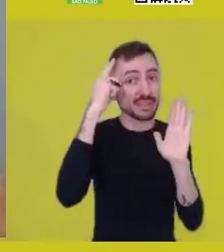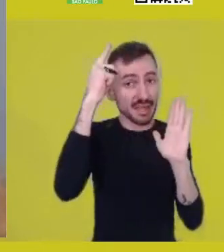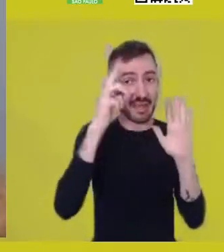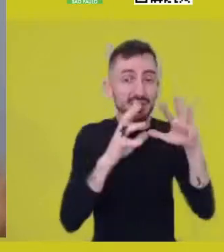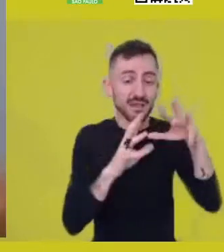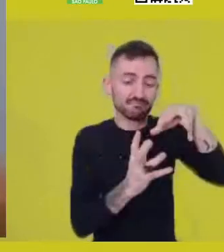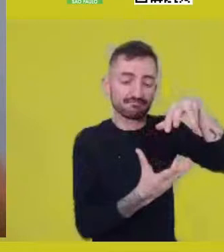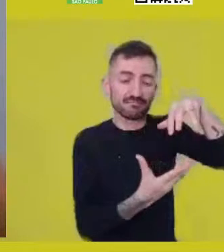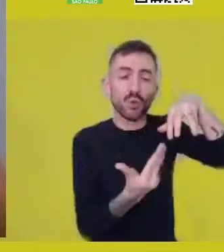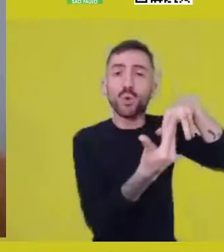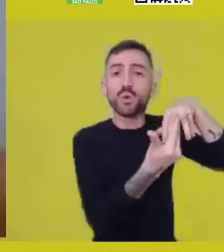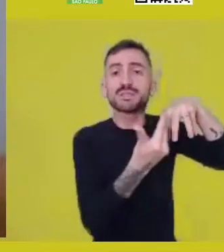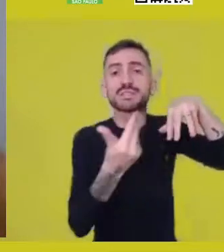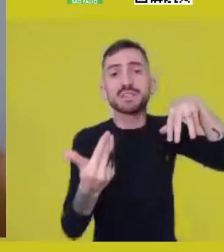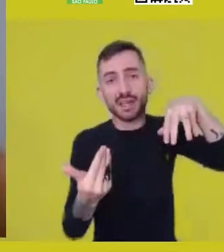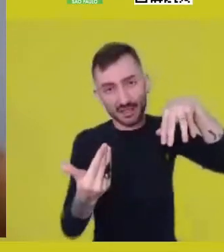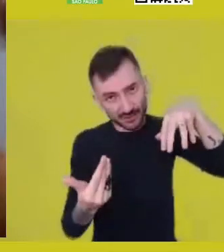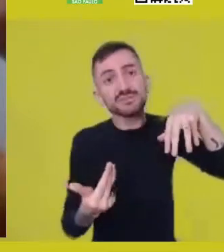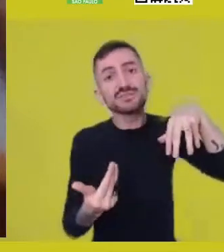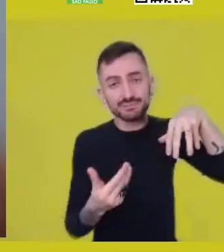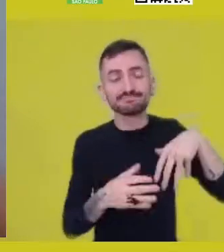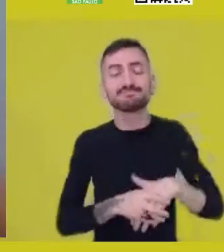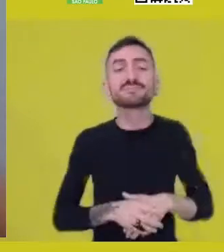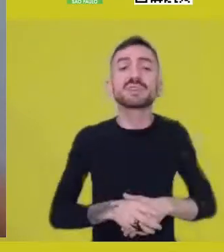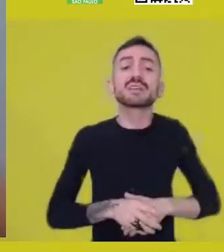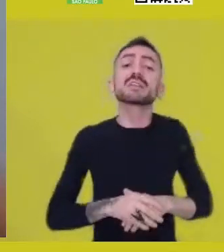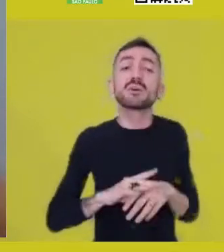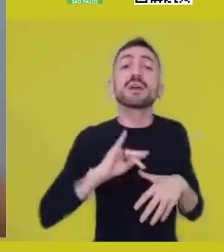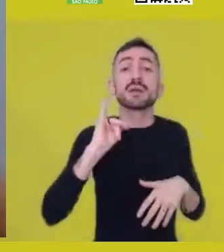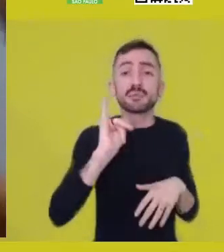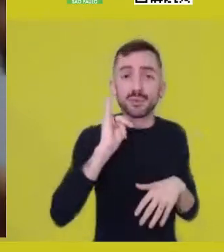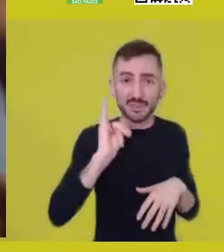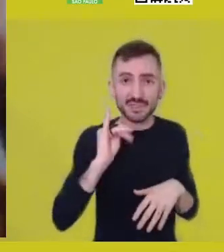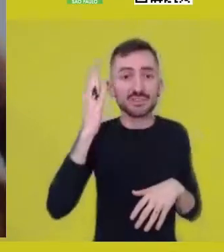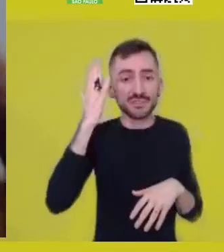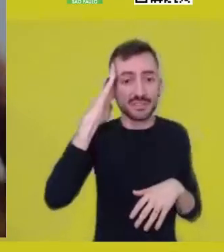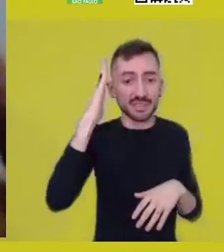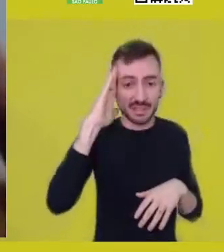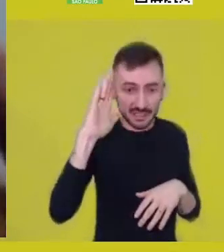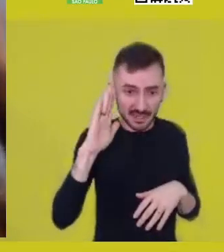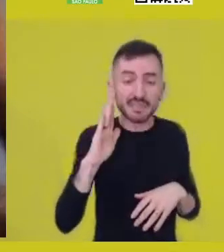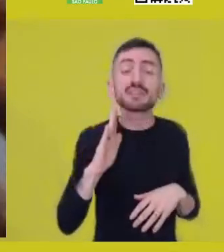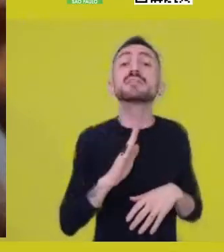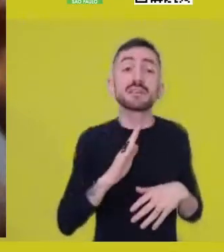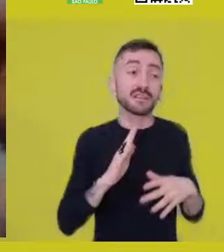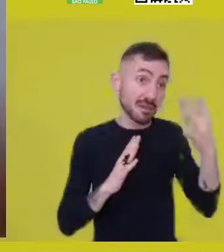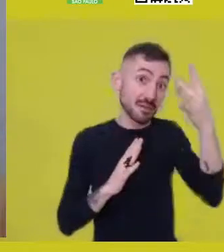So, to some extent, dislocate the perspective itself around ontology,